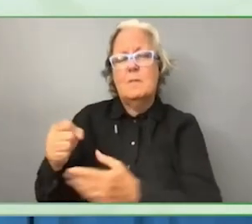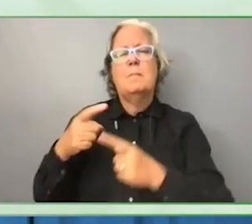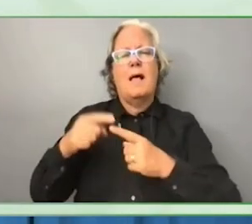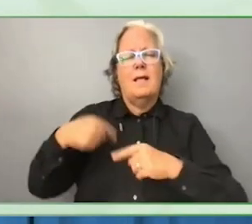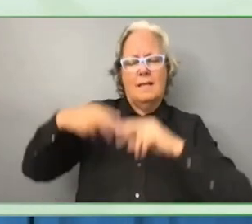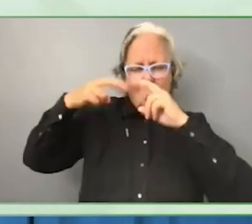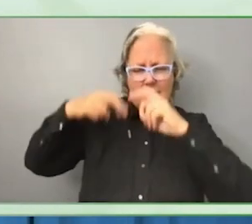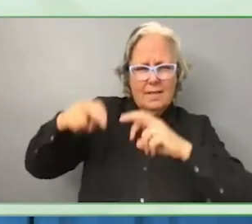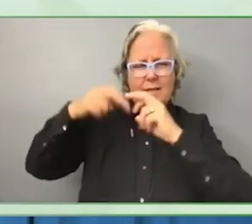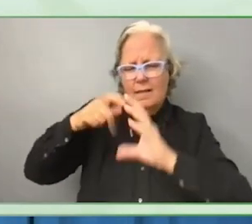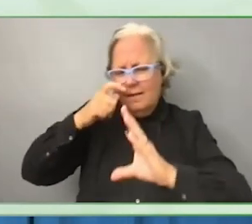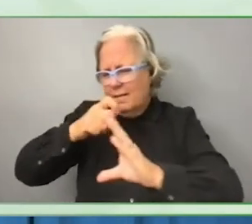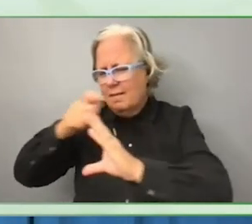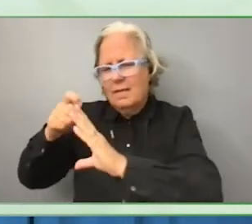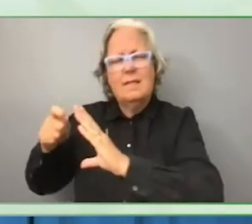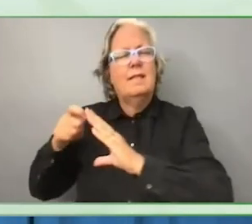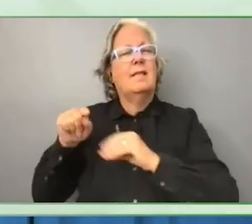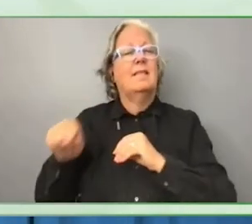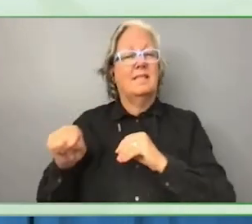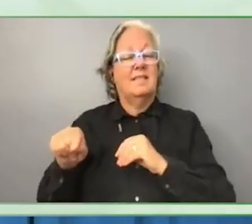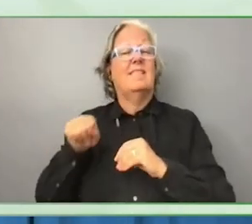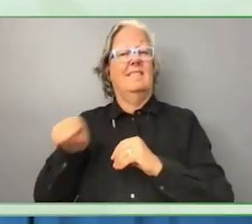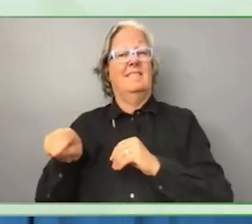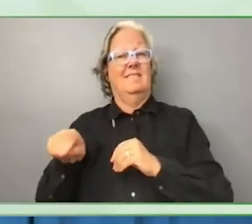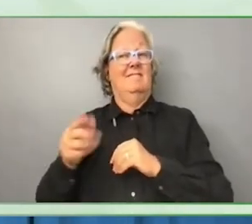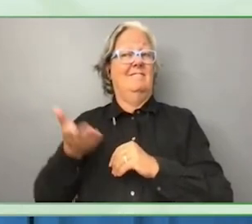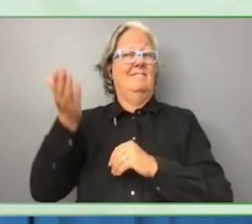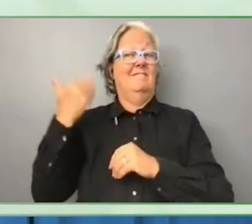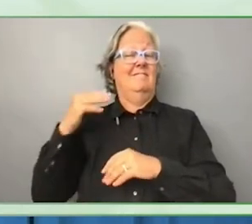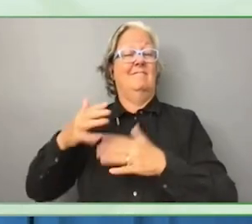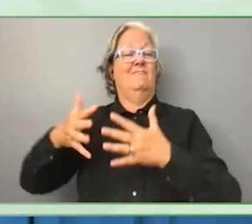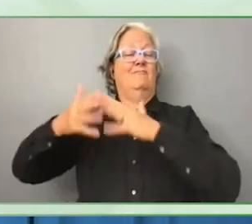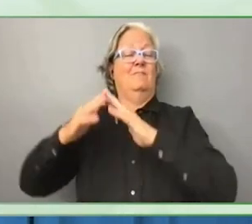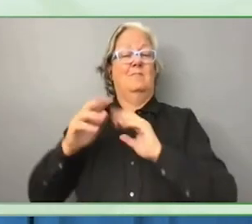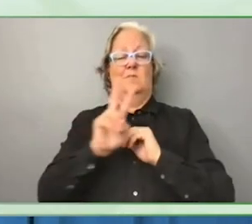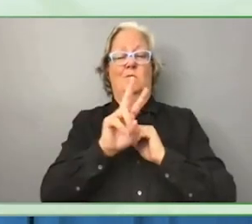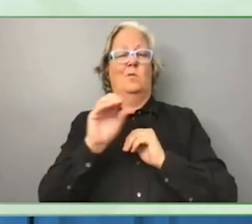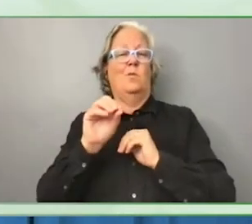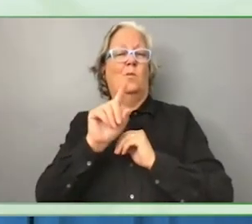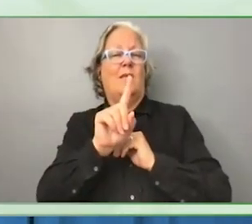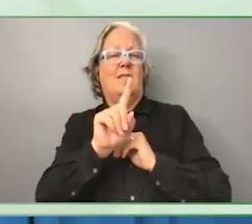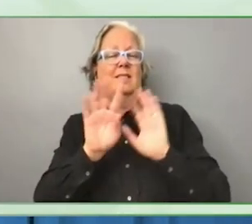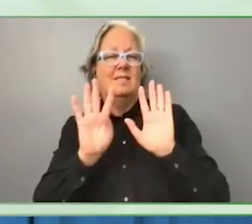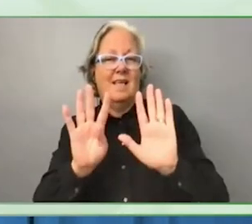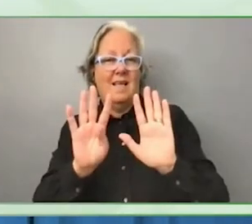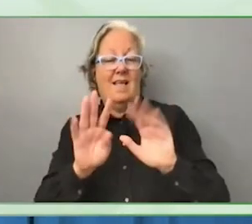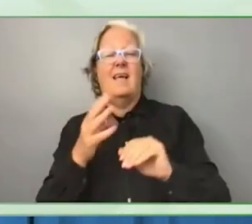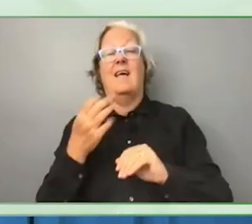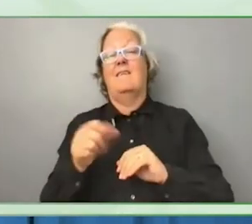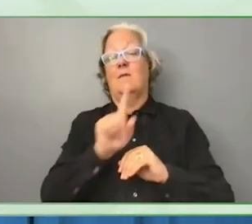This was set up in 2019 with funding of $11,000,000 from the